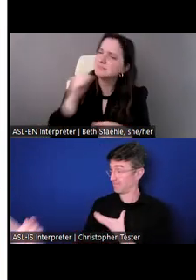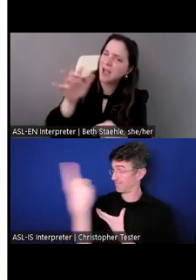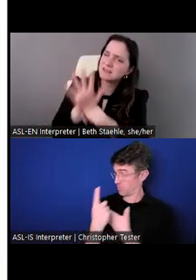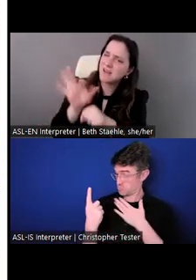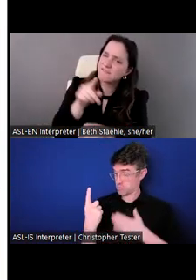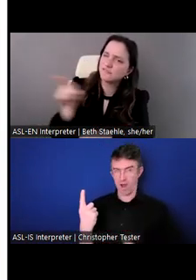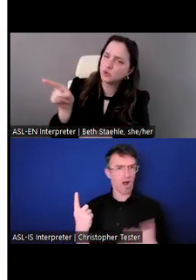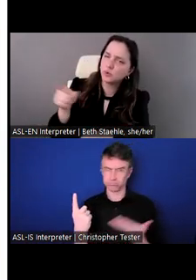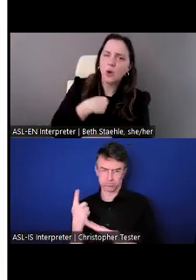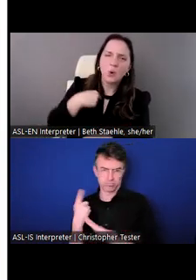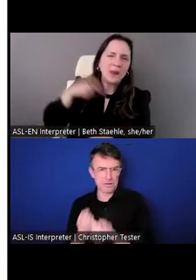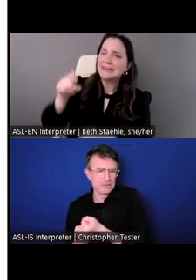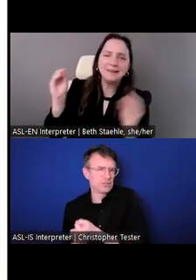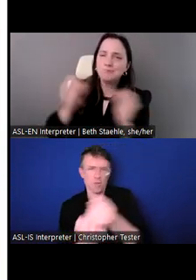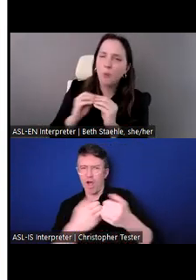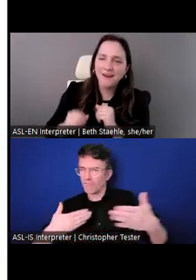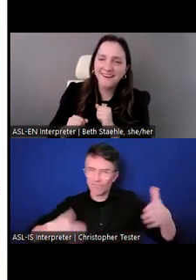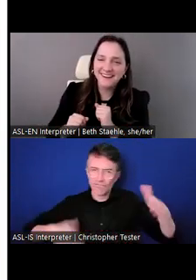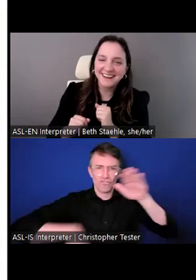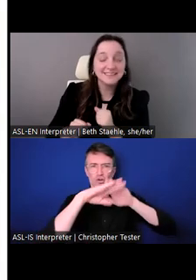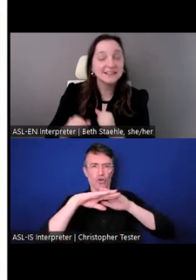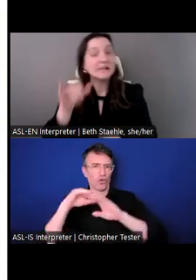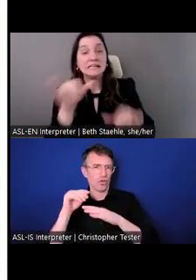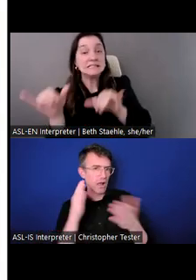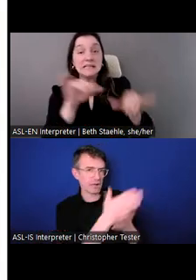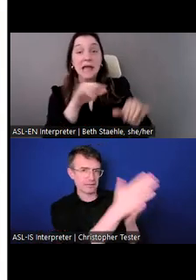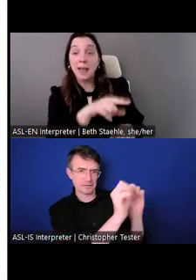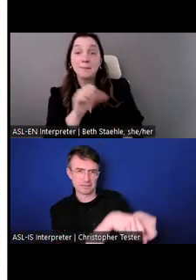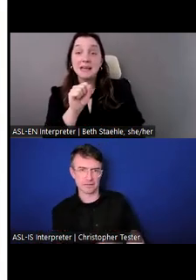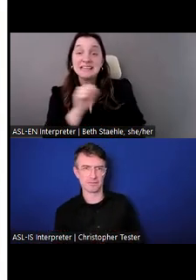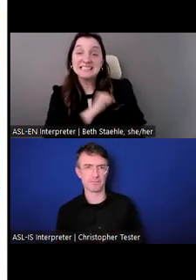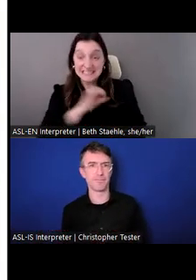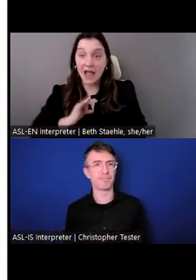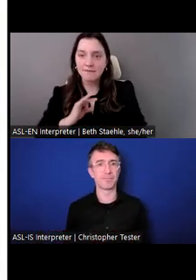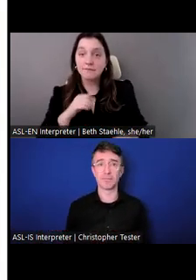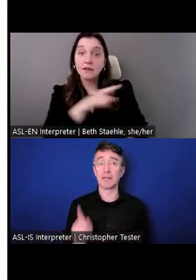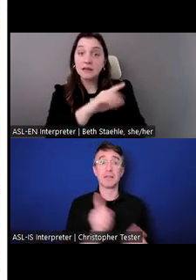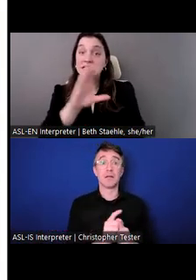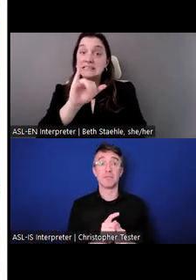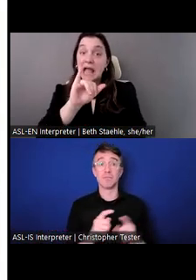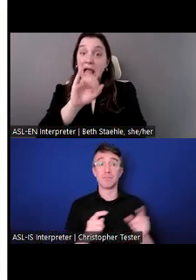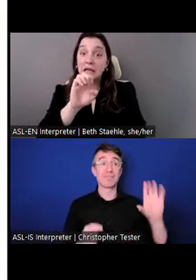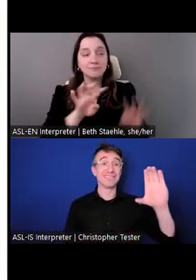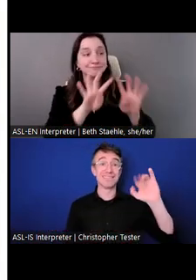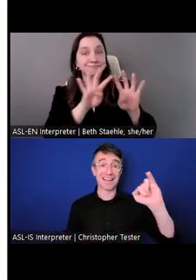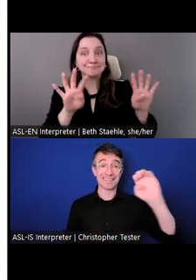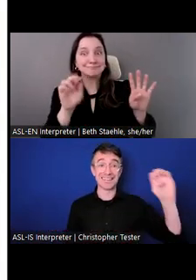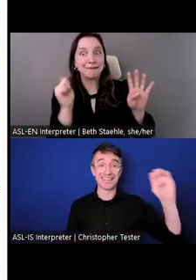And the same goes for staff. CIEE staff was pretty homogenous for years. Much like the field of international education.